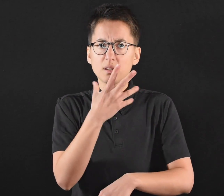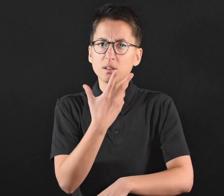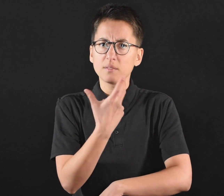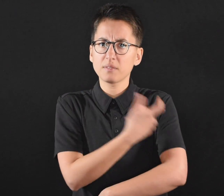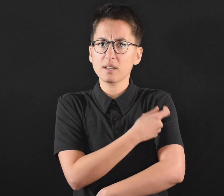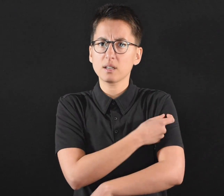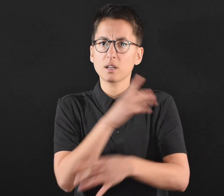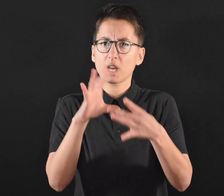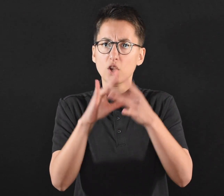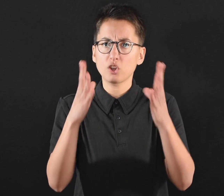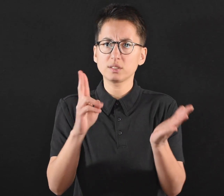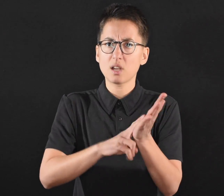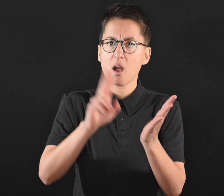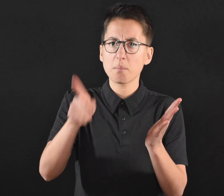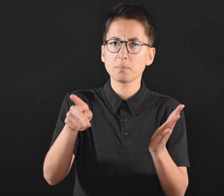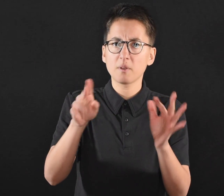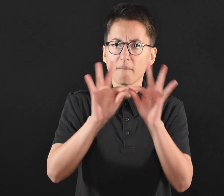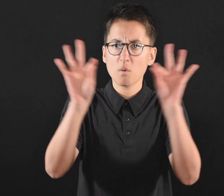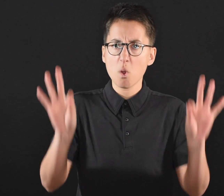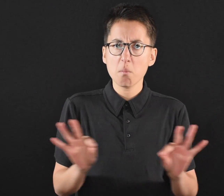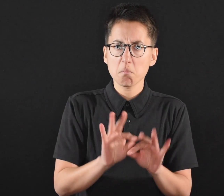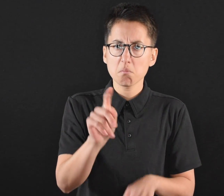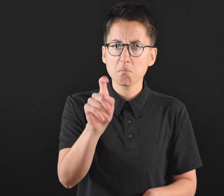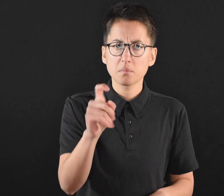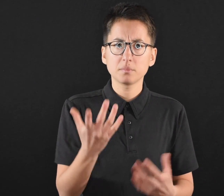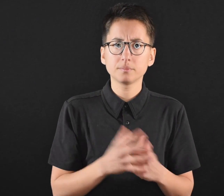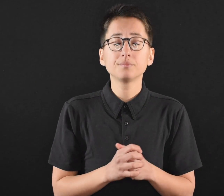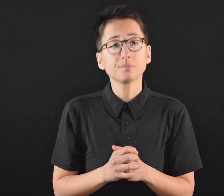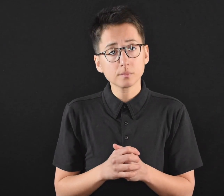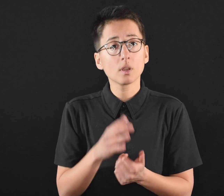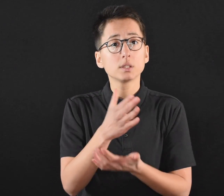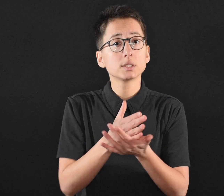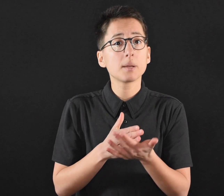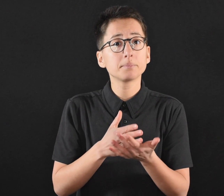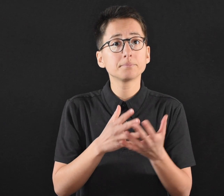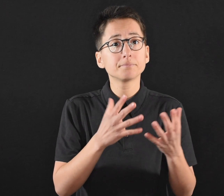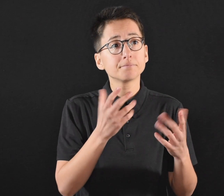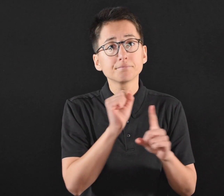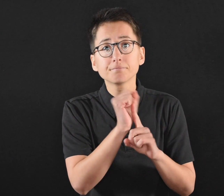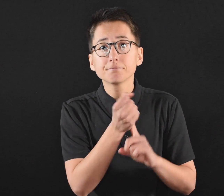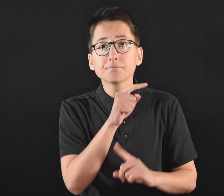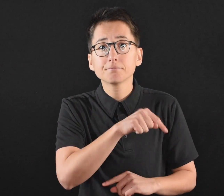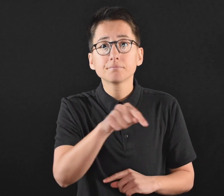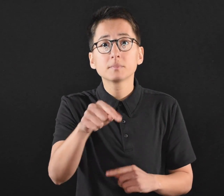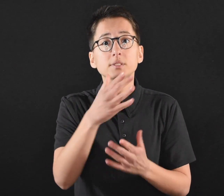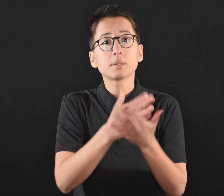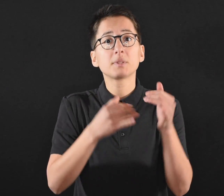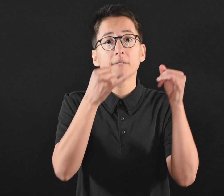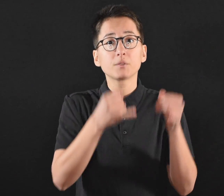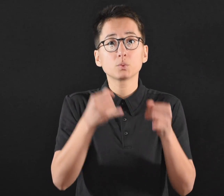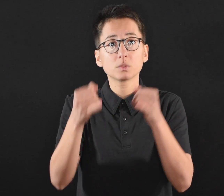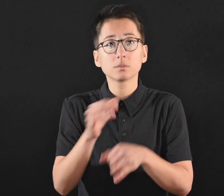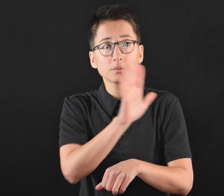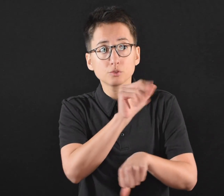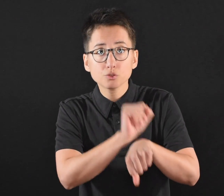sign up is provide basic information such as contact information, demographic data,